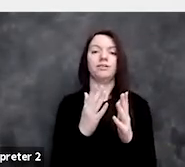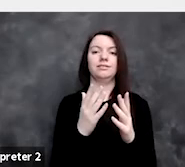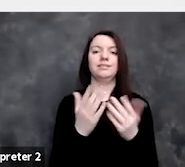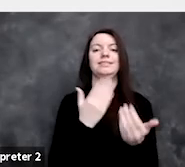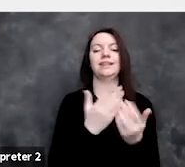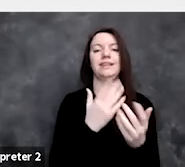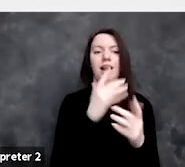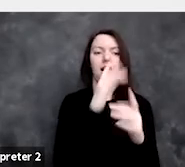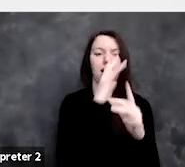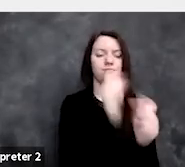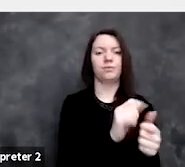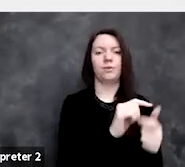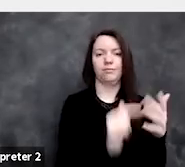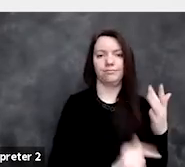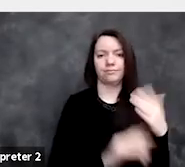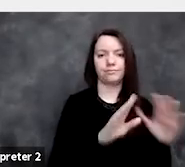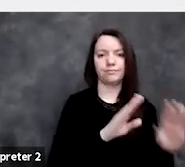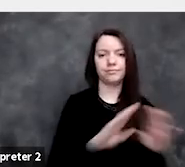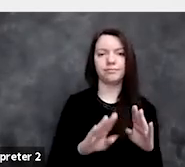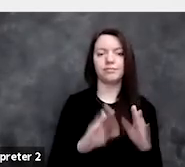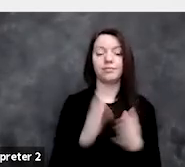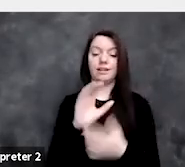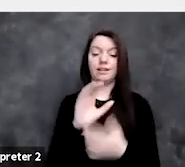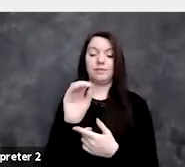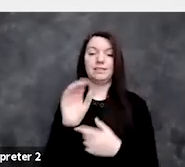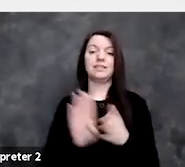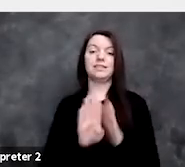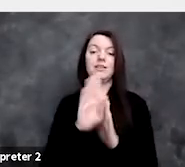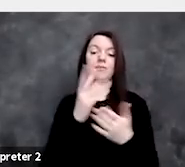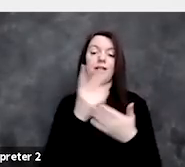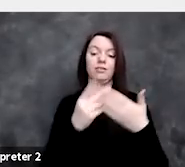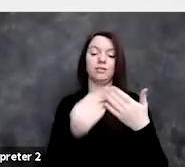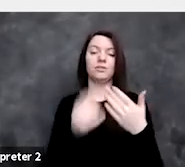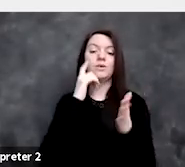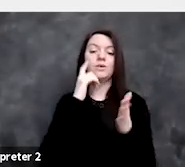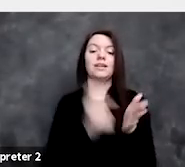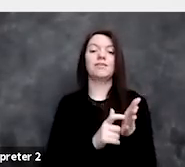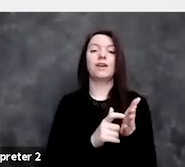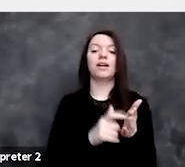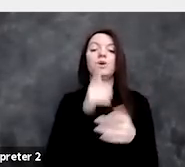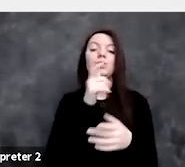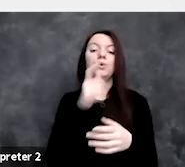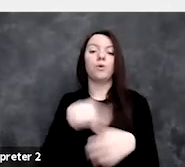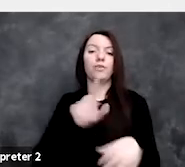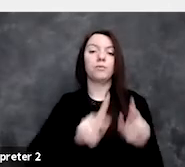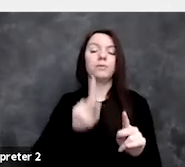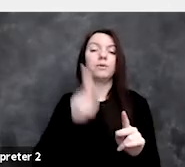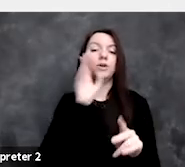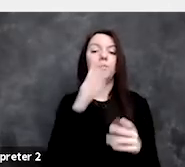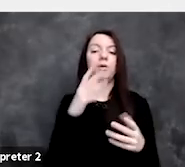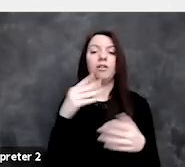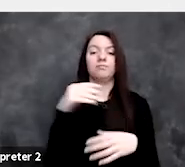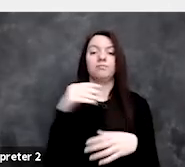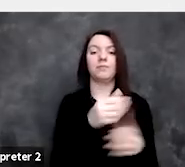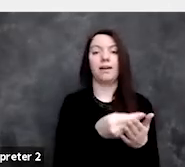well, there are companies that develop algorithms to identify people who are more likely to spend money with gambling,